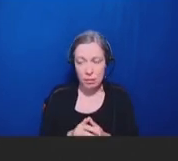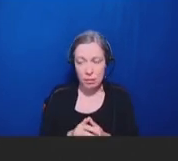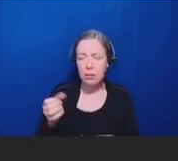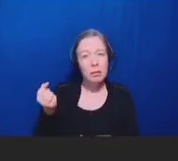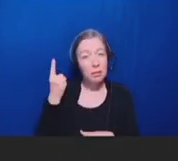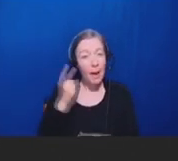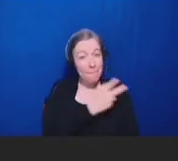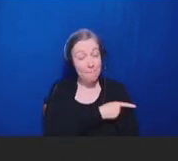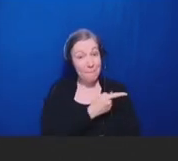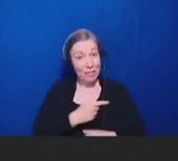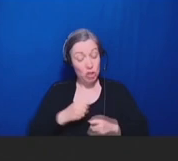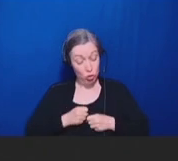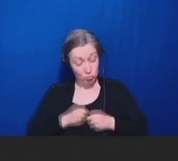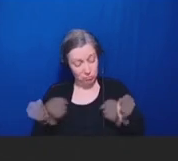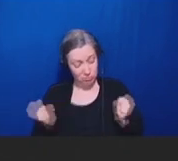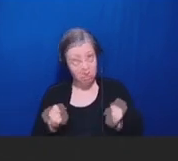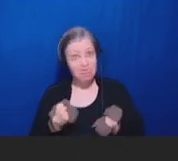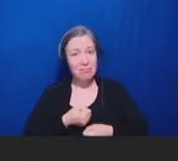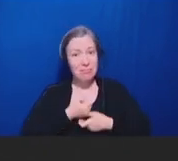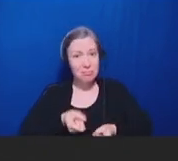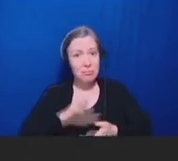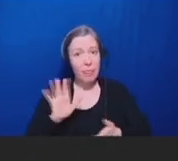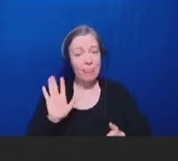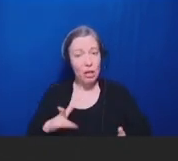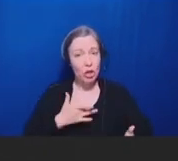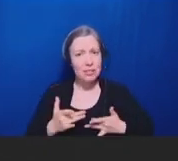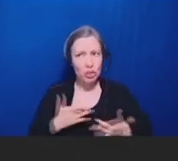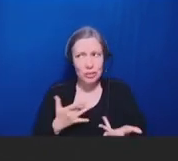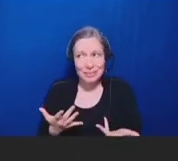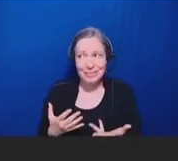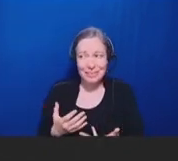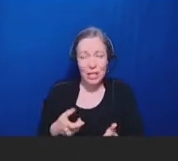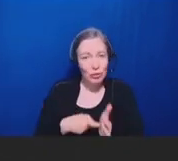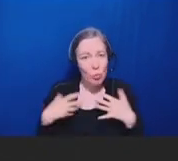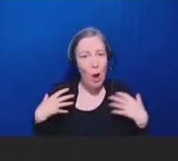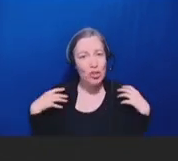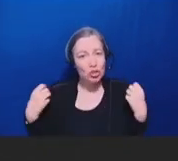to you as a health care provider. And so, thank them for expressing their concerns to